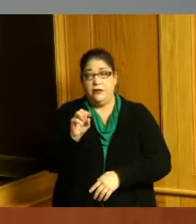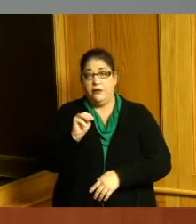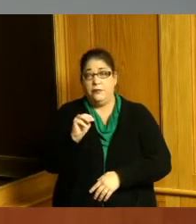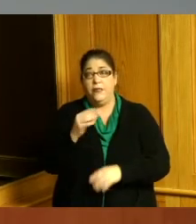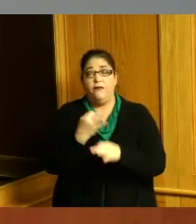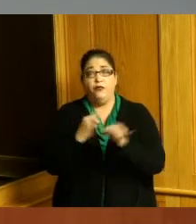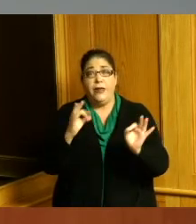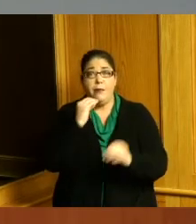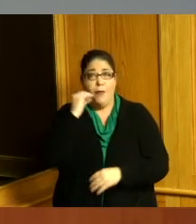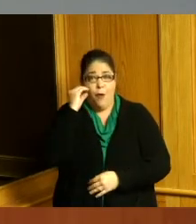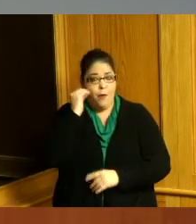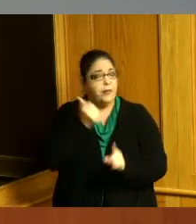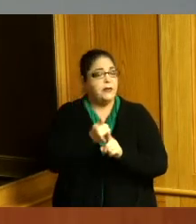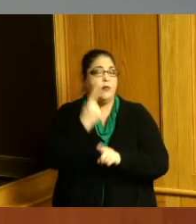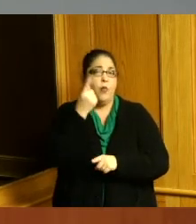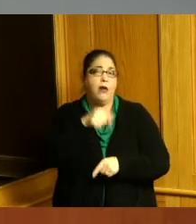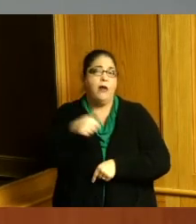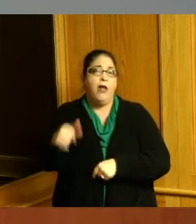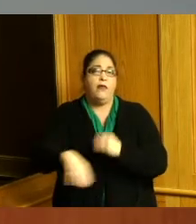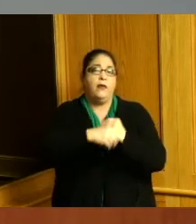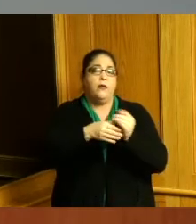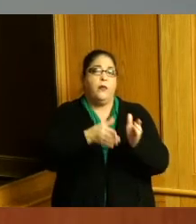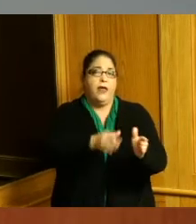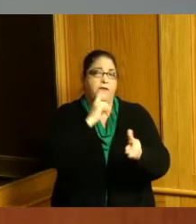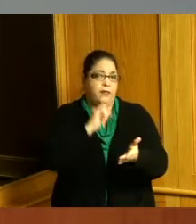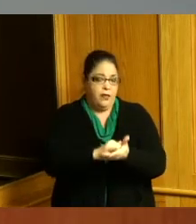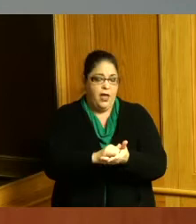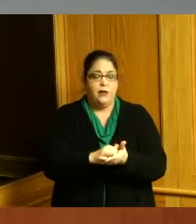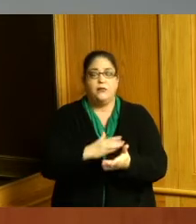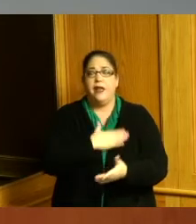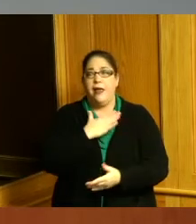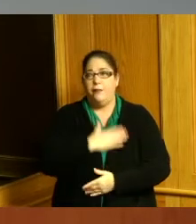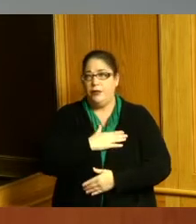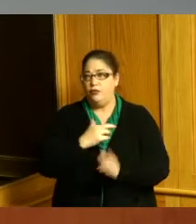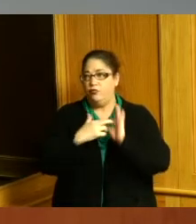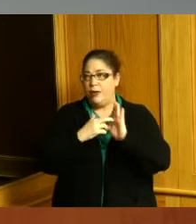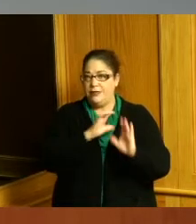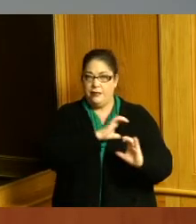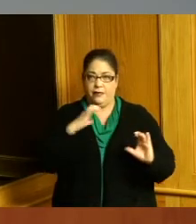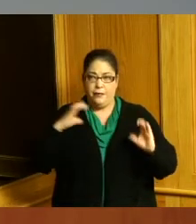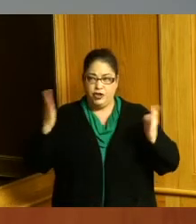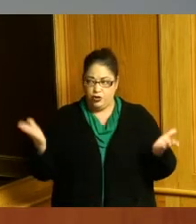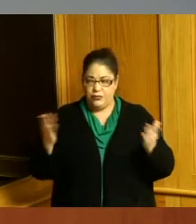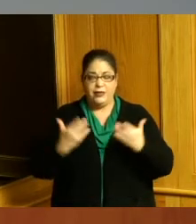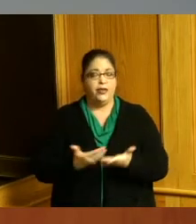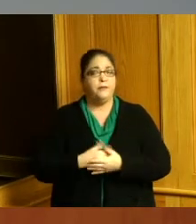that so I was glad to represent the Commission at that event and then lastly our one-stop shop